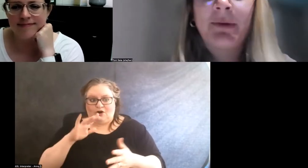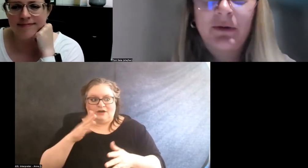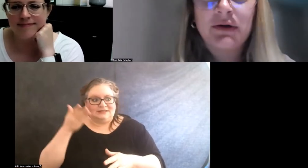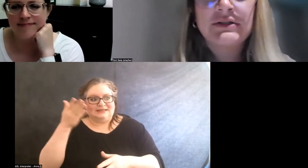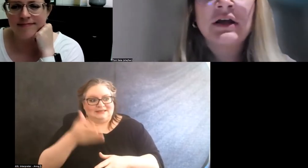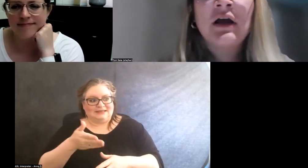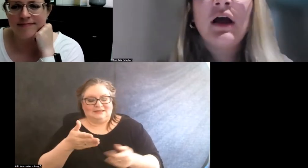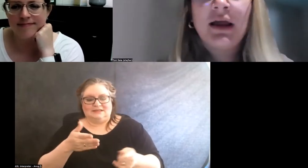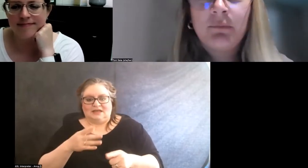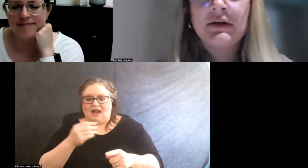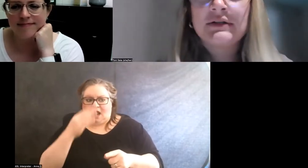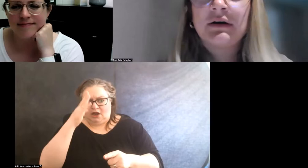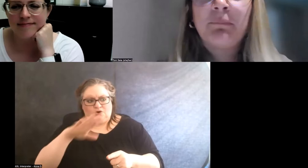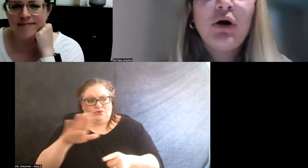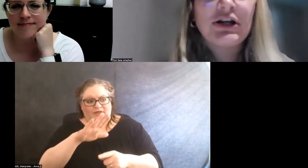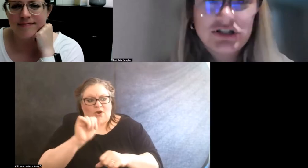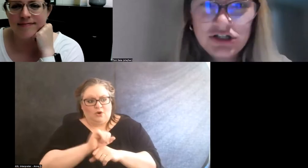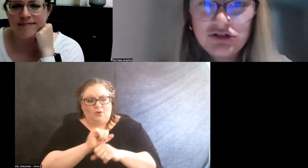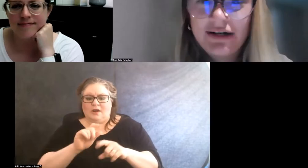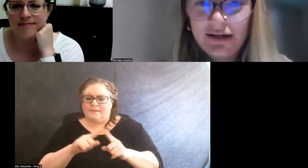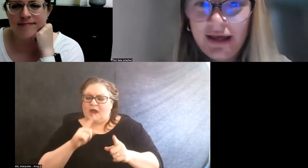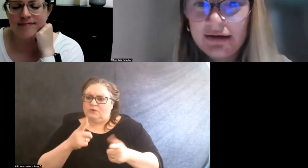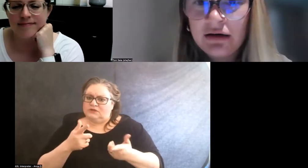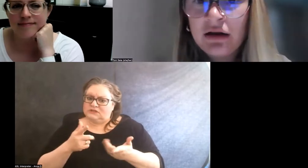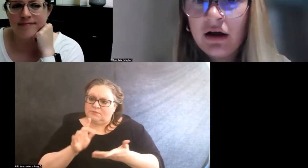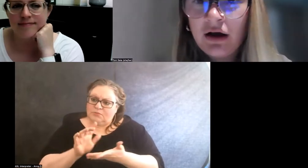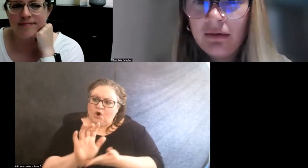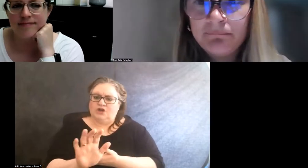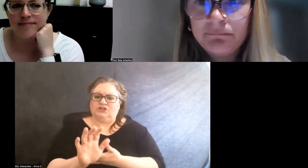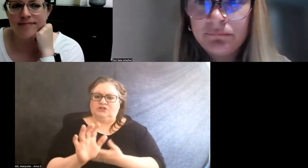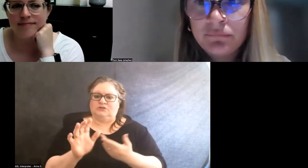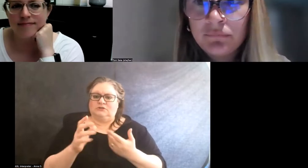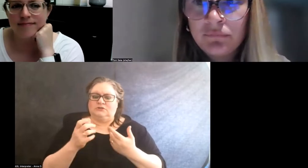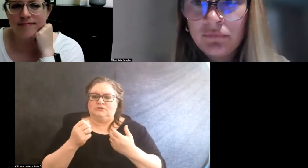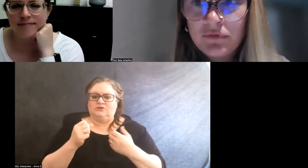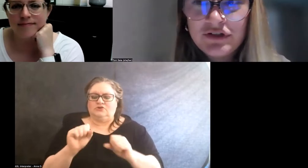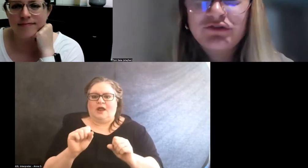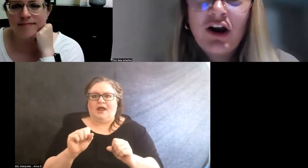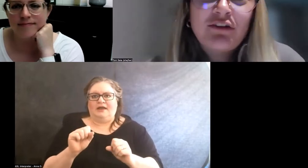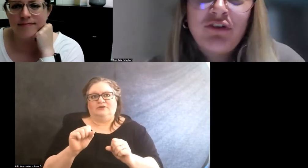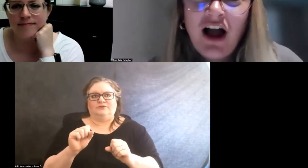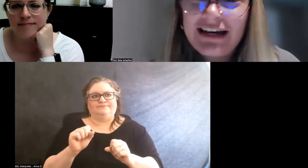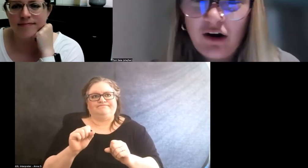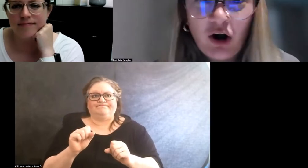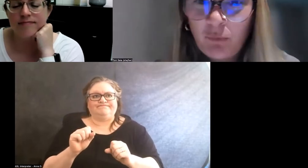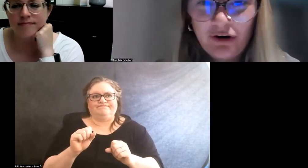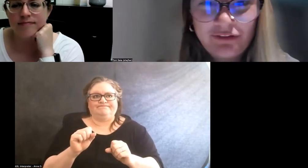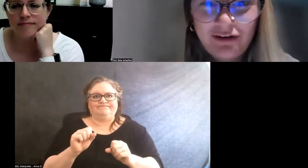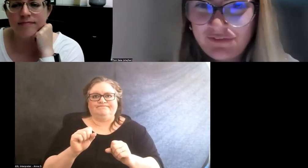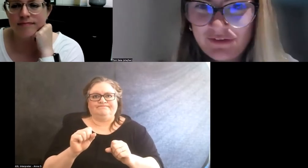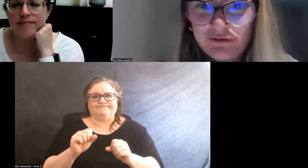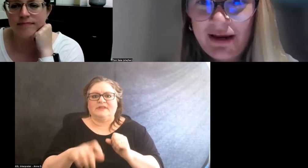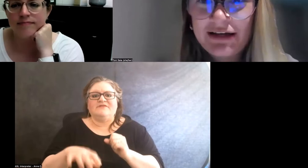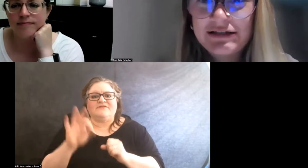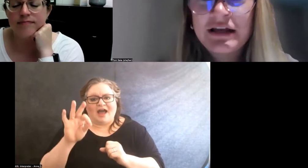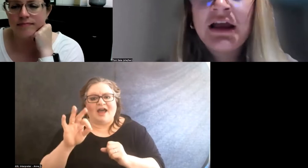but it was a push to try to find artwork that fit the space